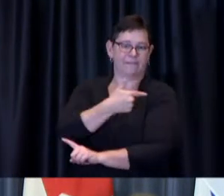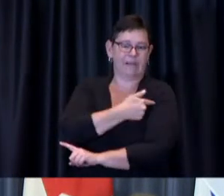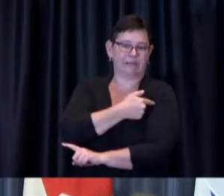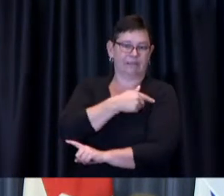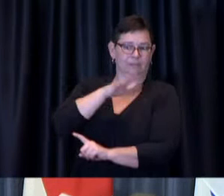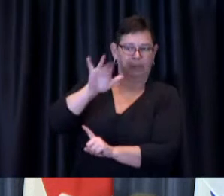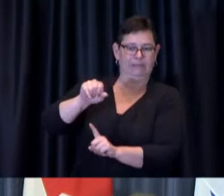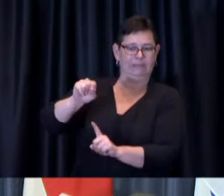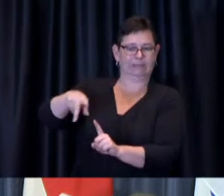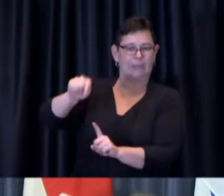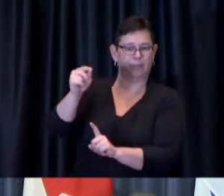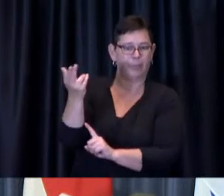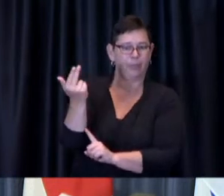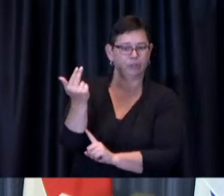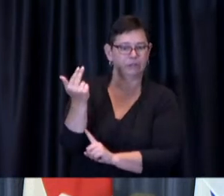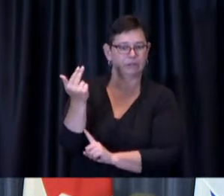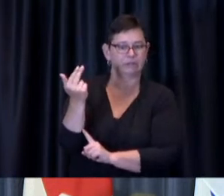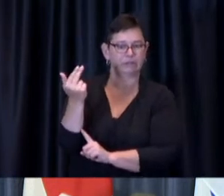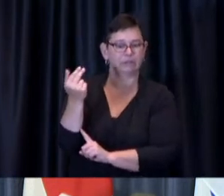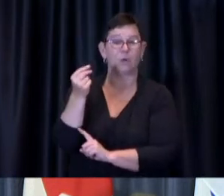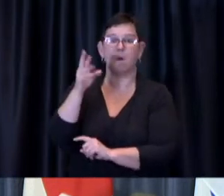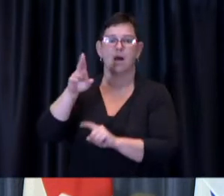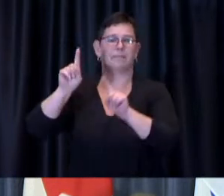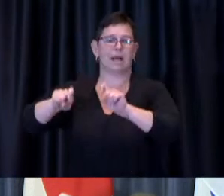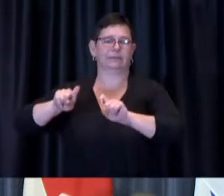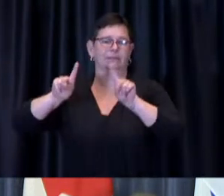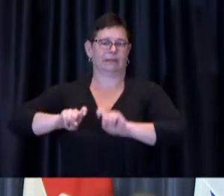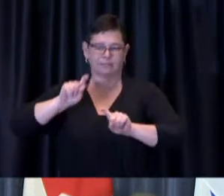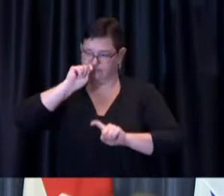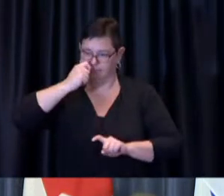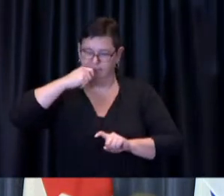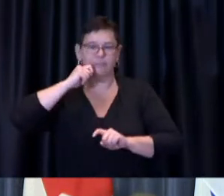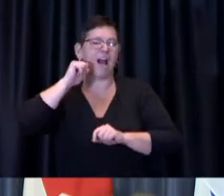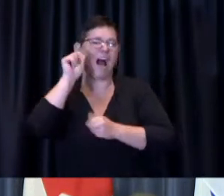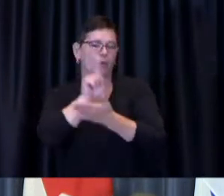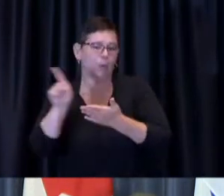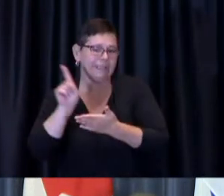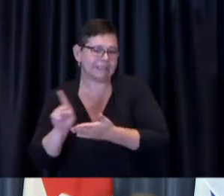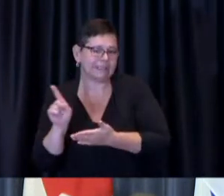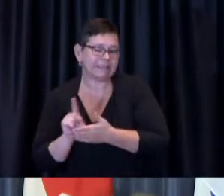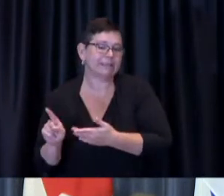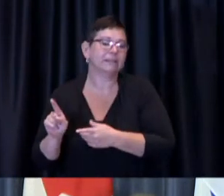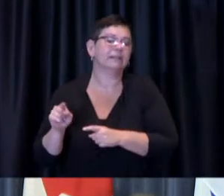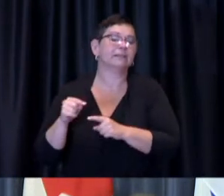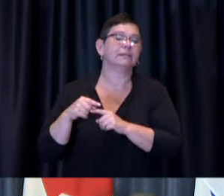tests that comes a week after new york also passed the vaccine mandate for all healthcare